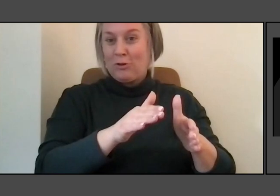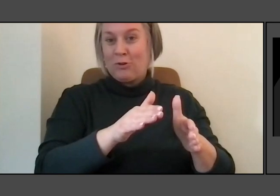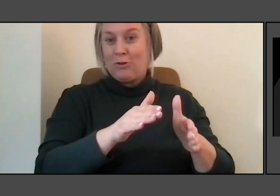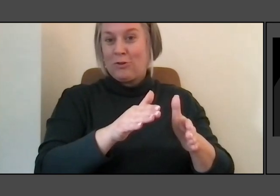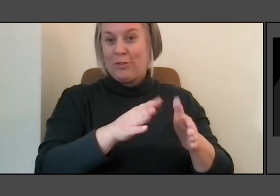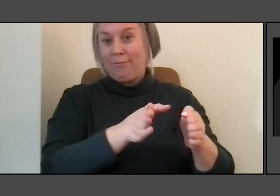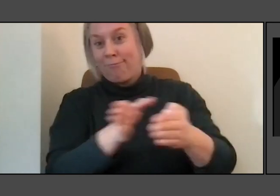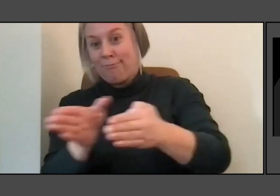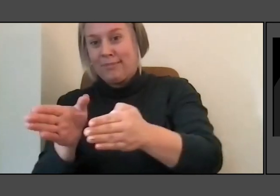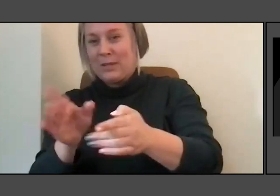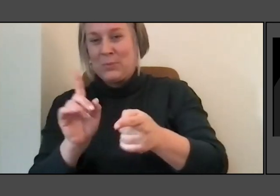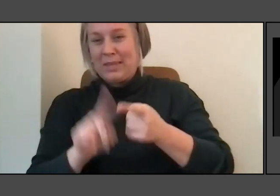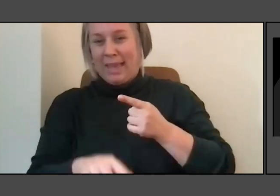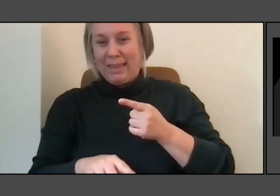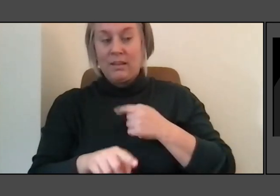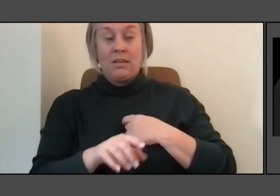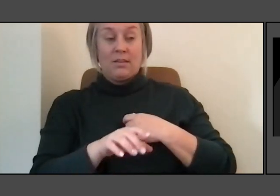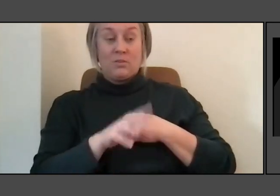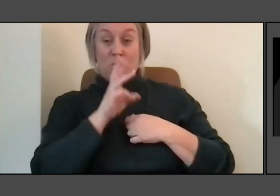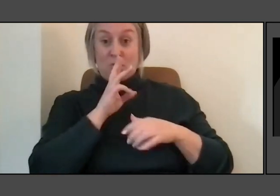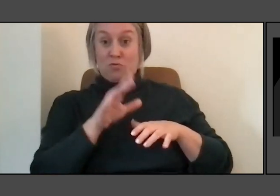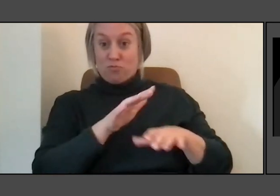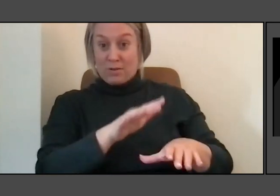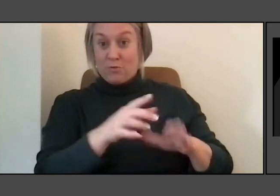that there are many historic efforts to reroute the river.